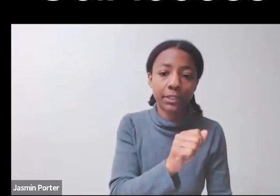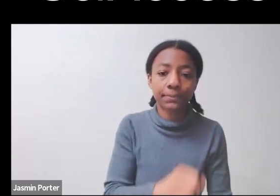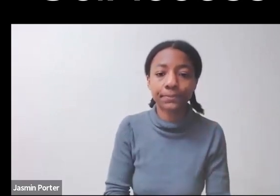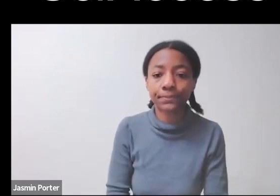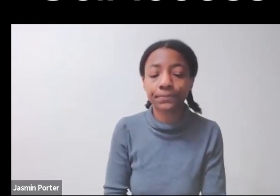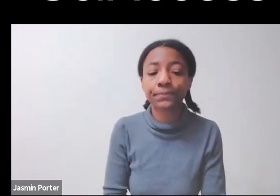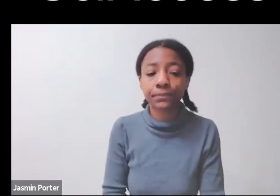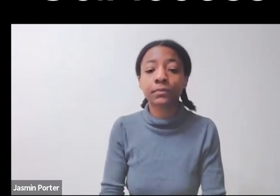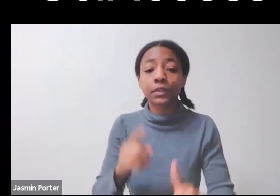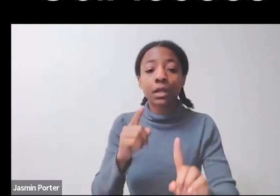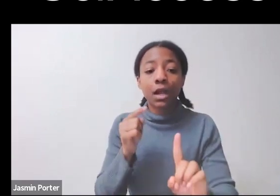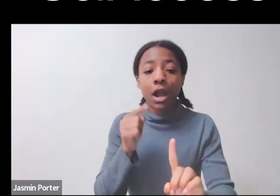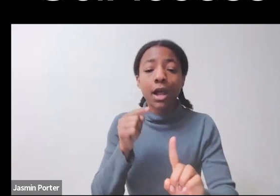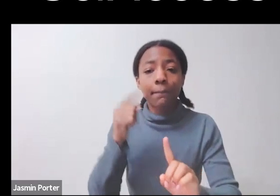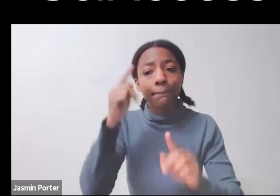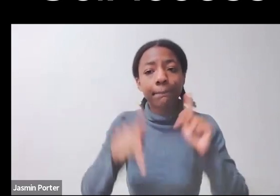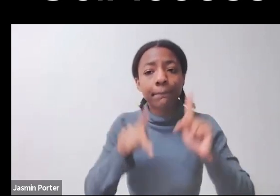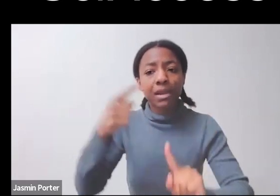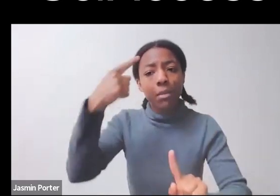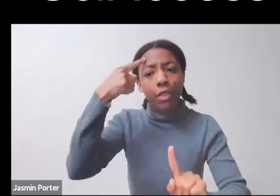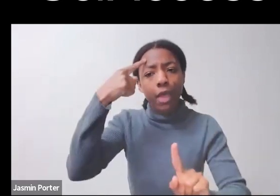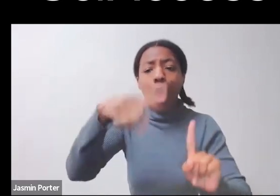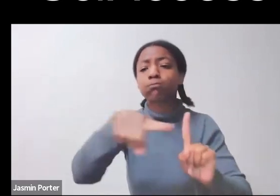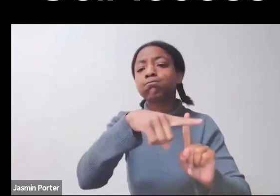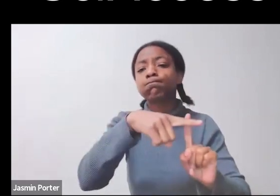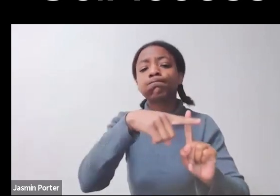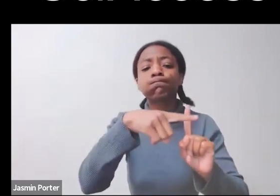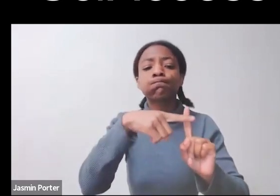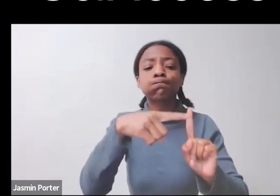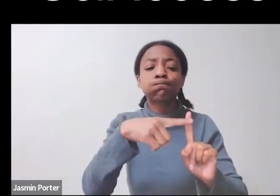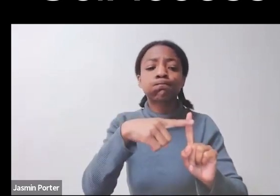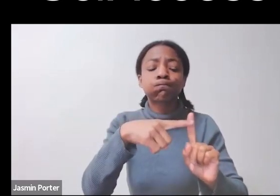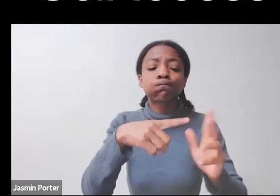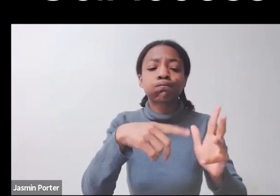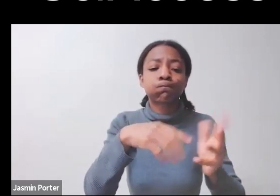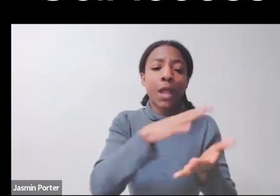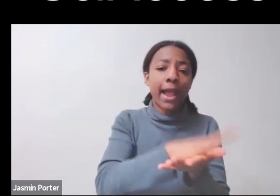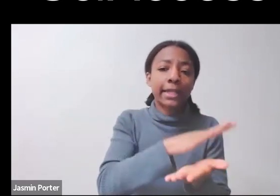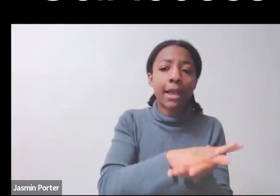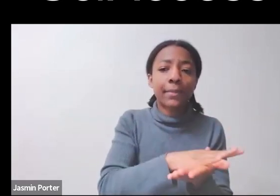desirability and productivity in academic spaces in particular.